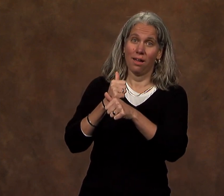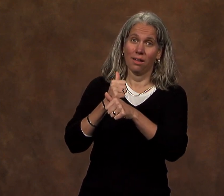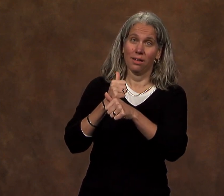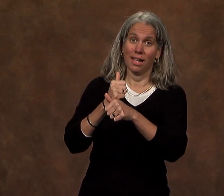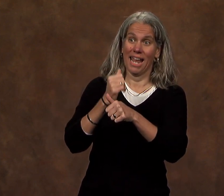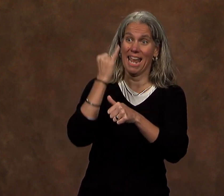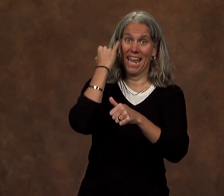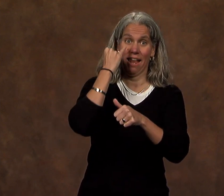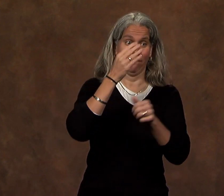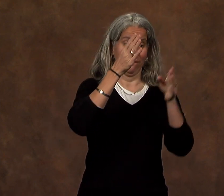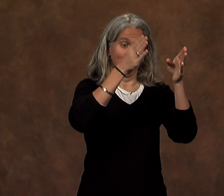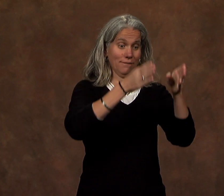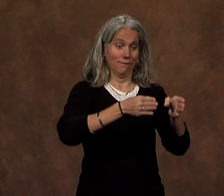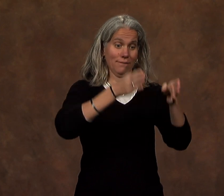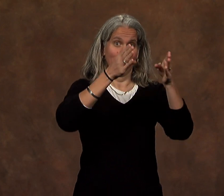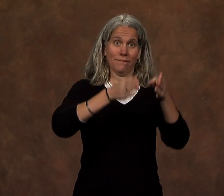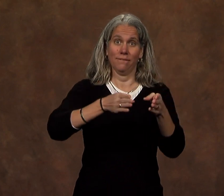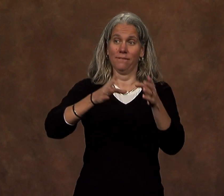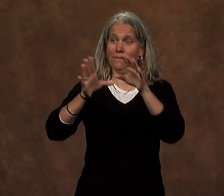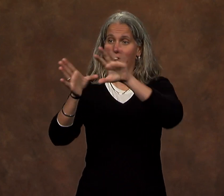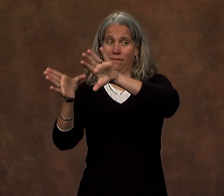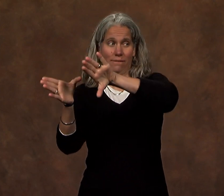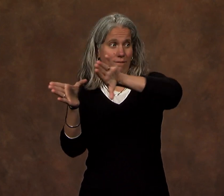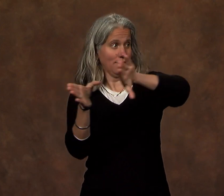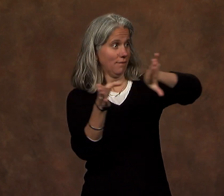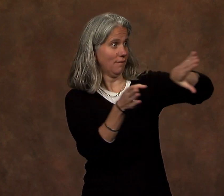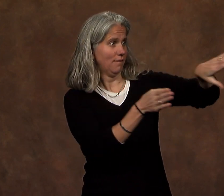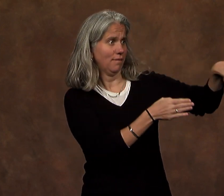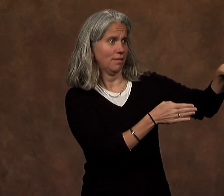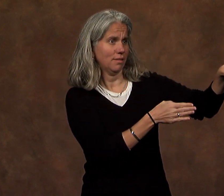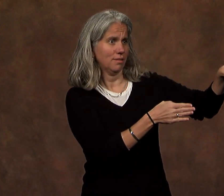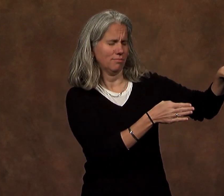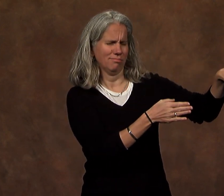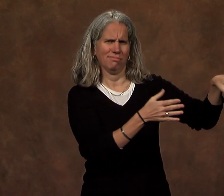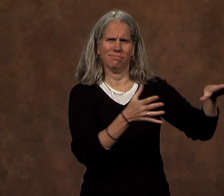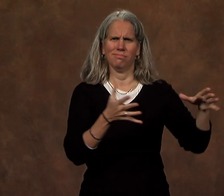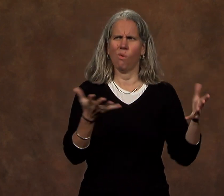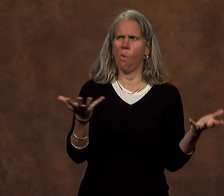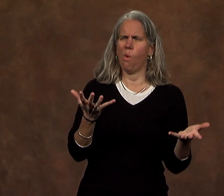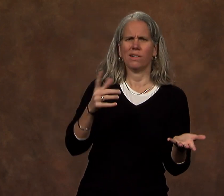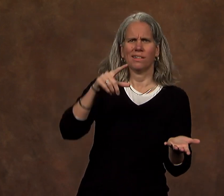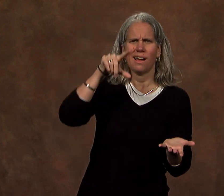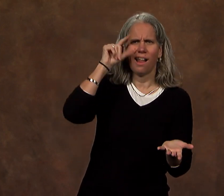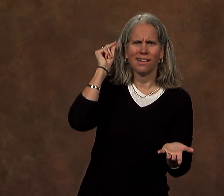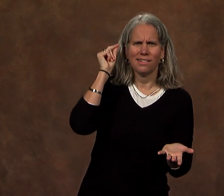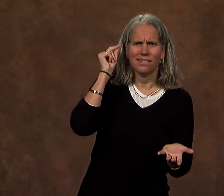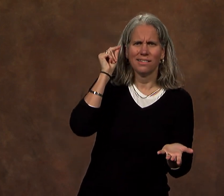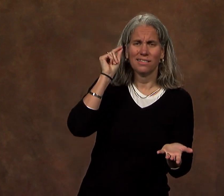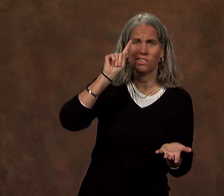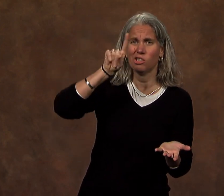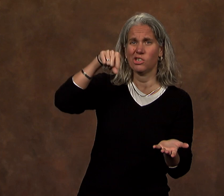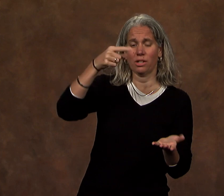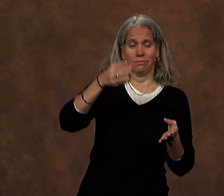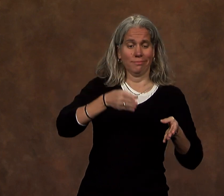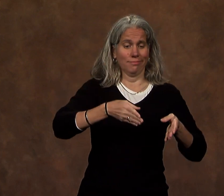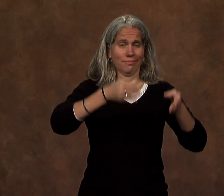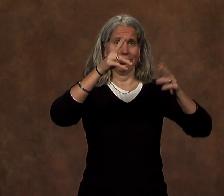without each and every one of you, Gallaudet would be nothing more